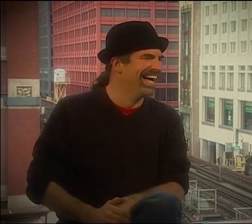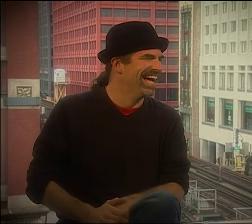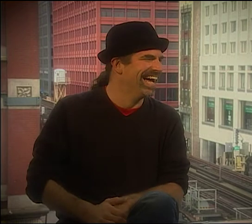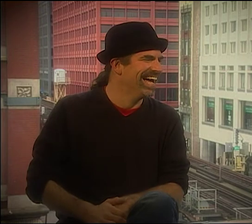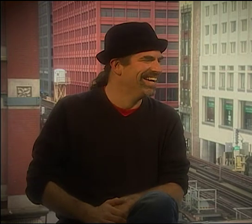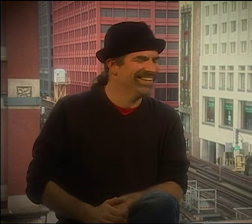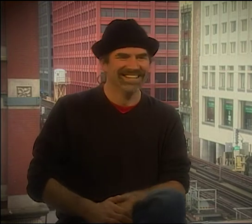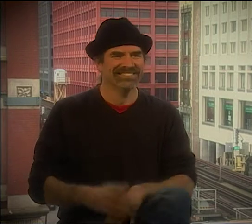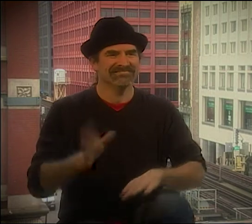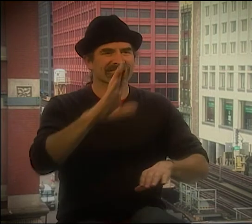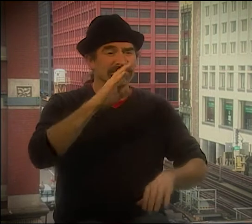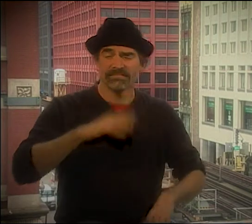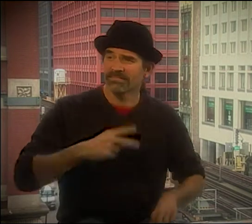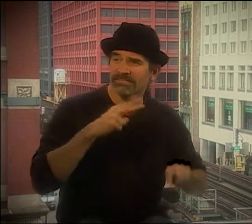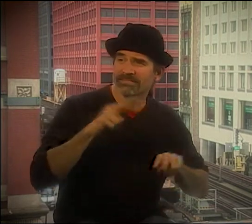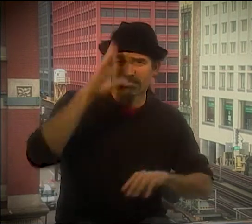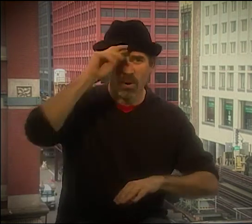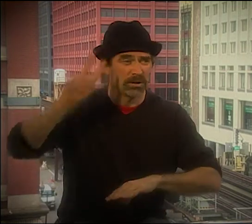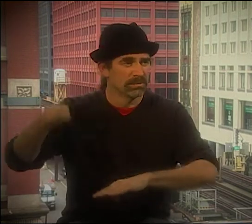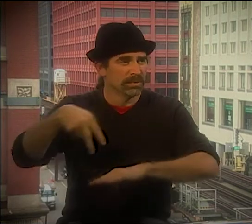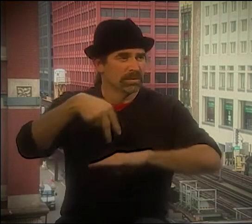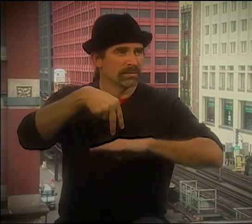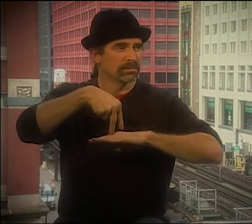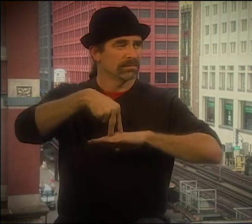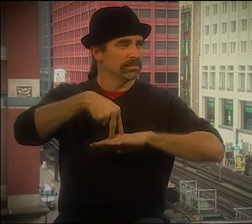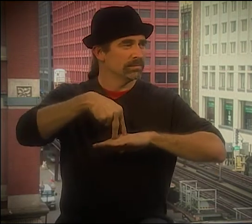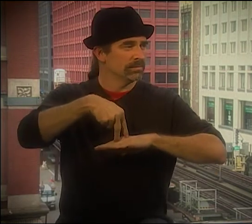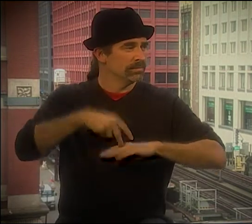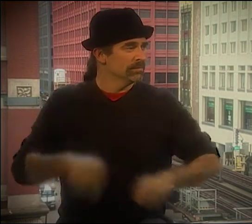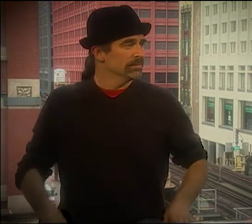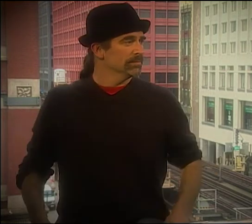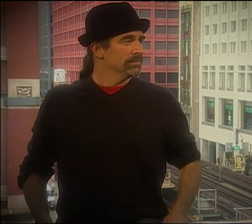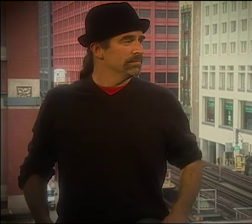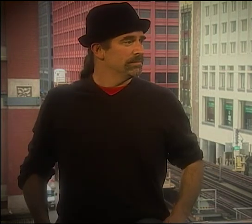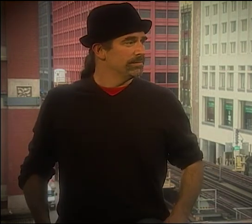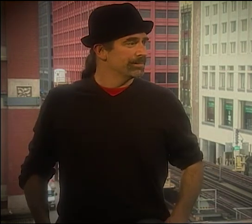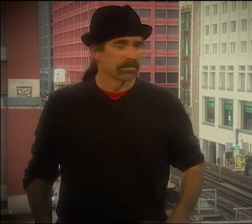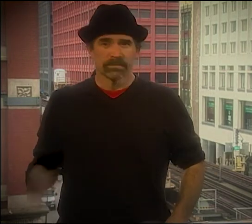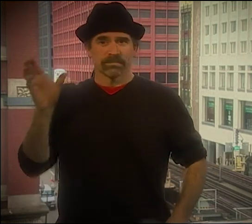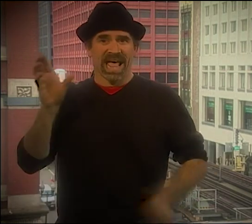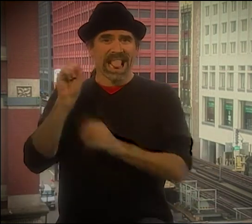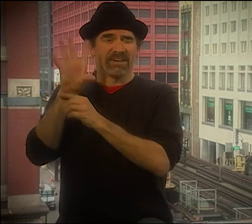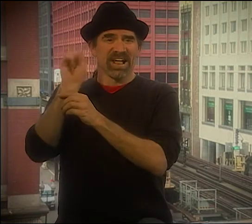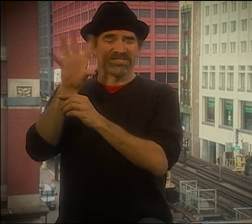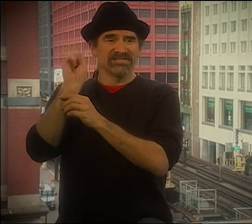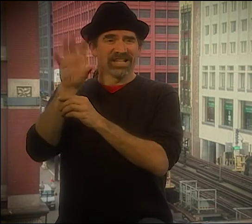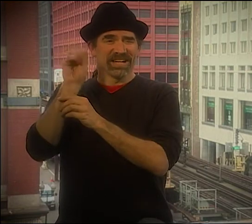YOU KNOW, I GUESS I'M NOT ANY SMARTER THAN I AM NOW. YOU KNOW, I DON'T KNOW.